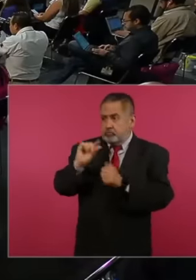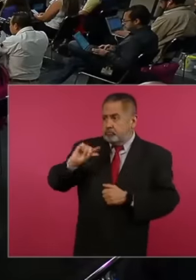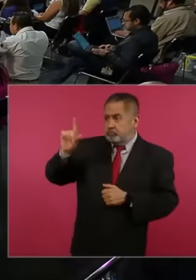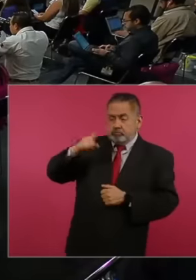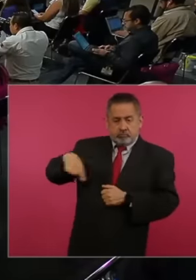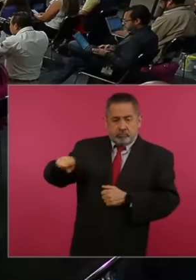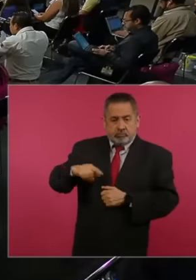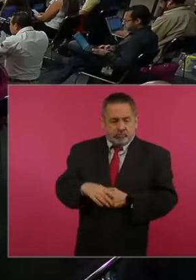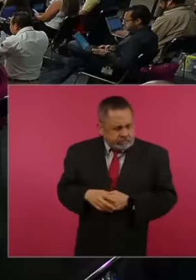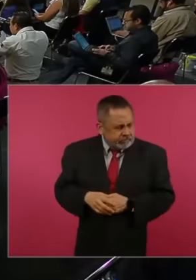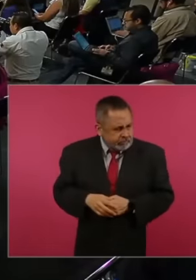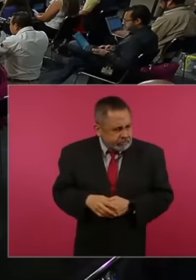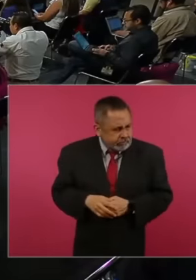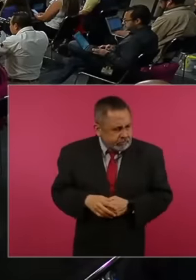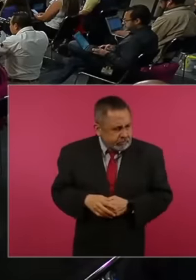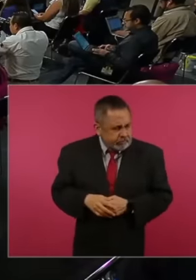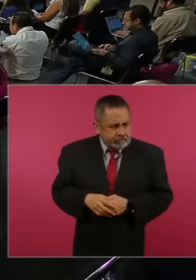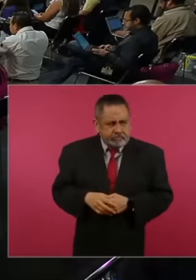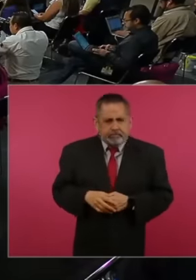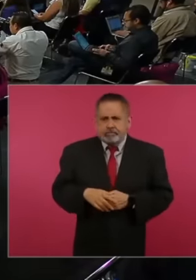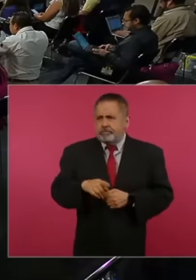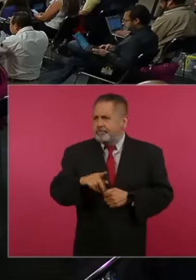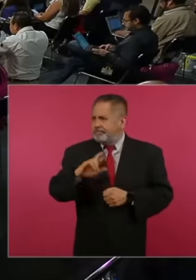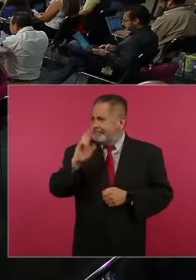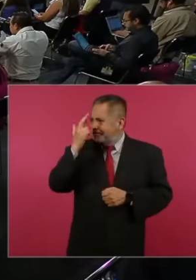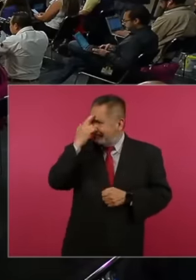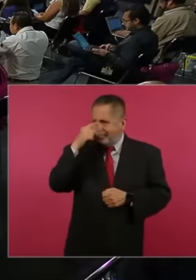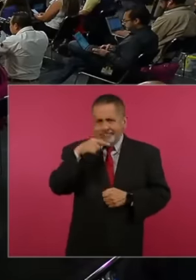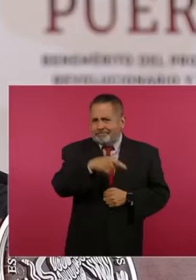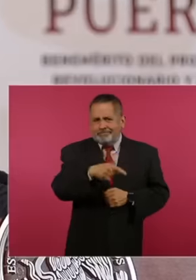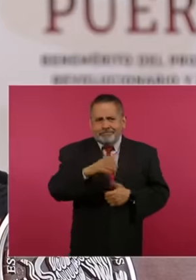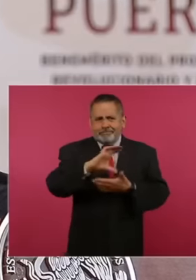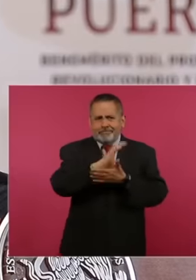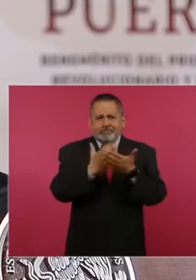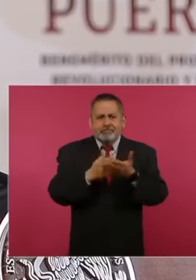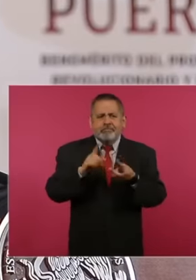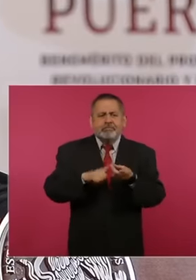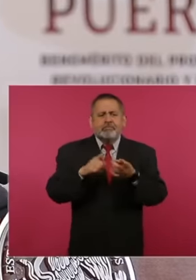and I remember that at that time we found that this contract had been made in the